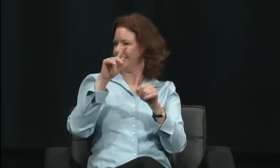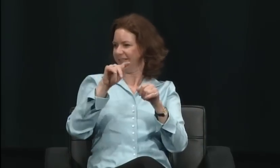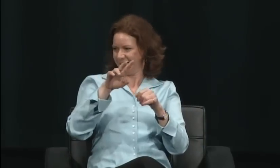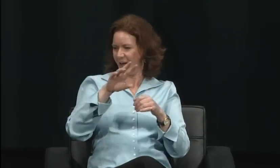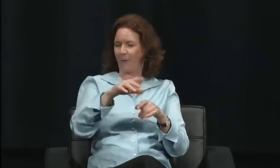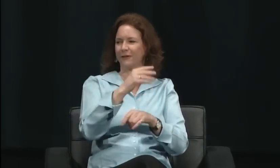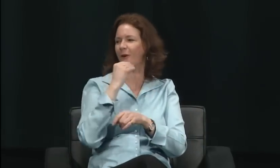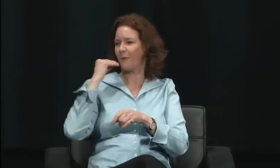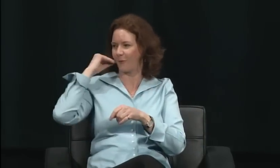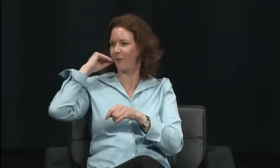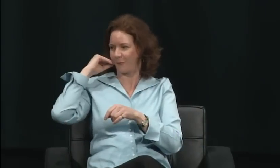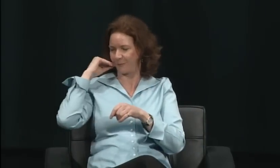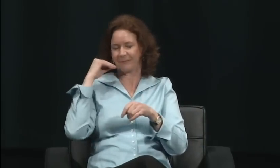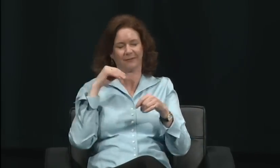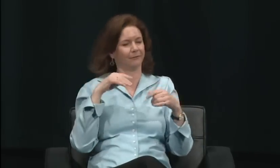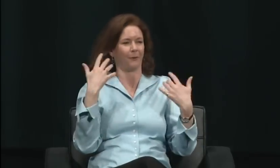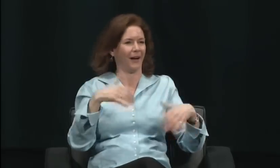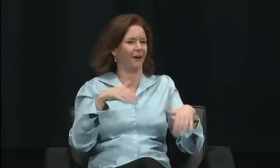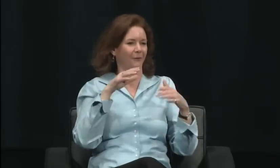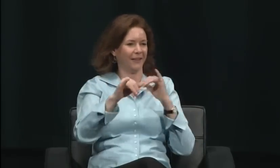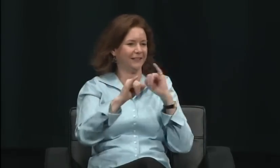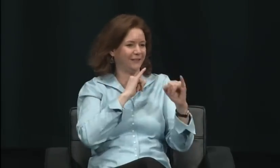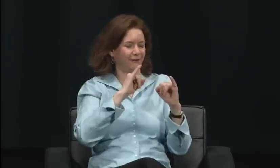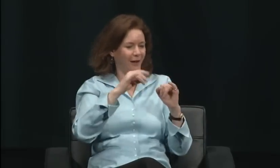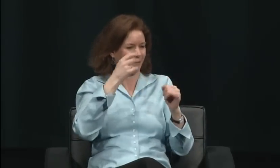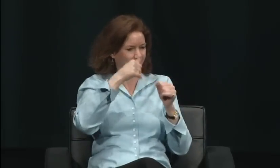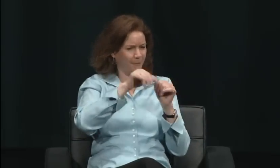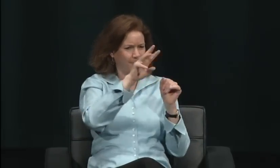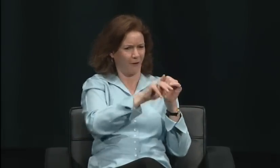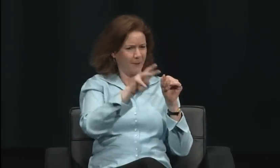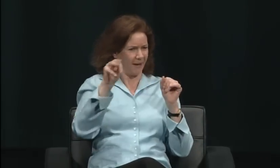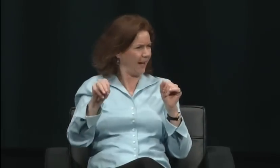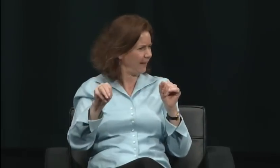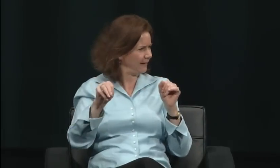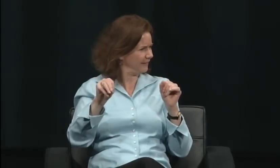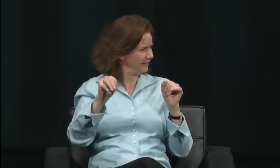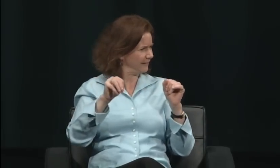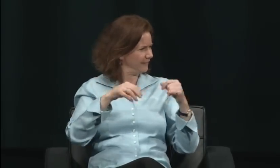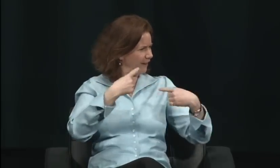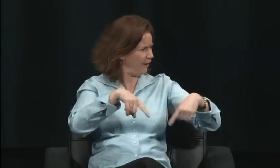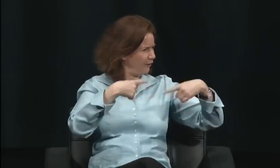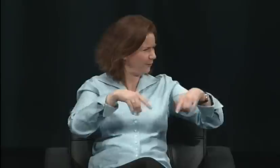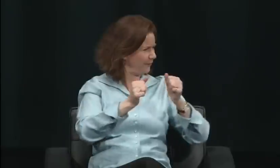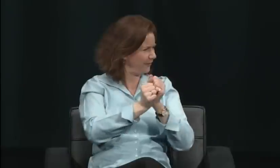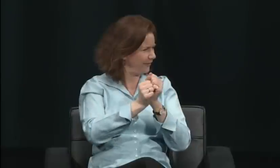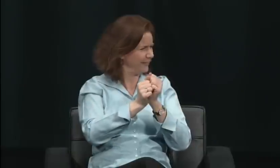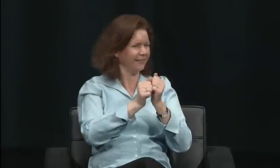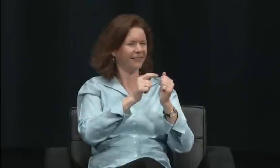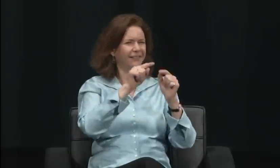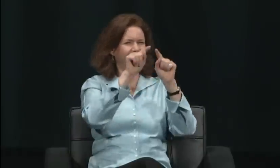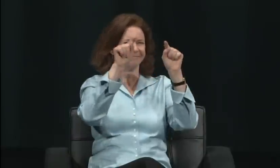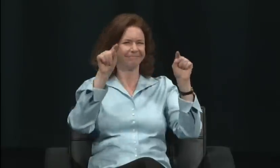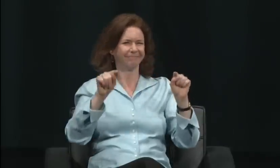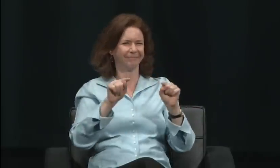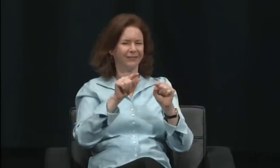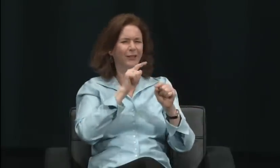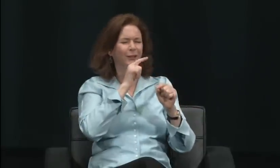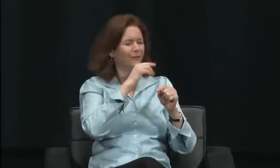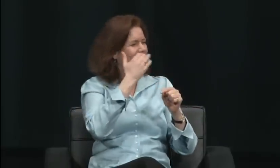and that was it through the end. And she did a marvelous job at that. Absolutely. They did an outstanding job.